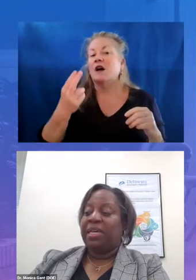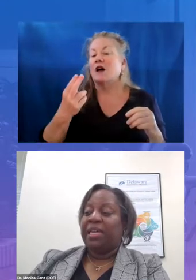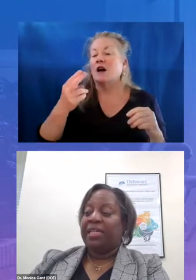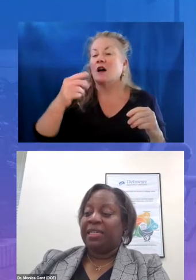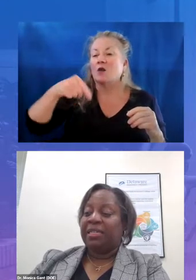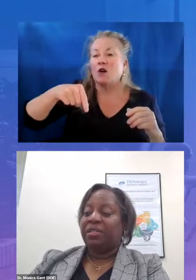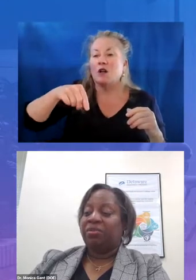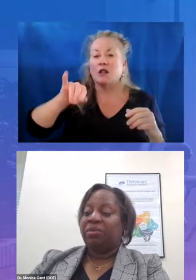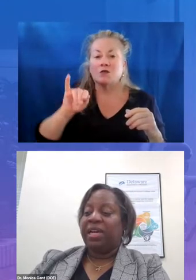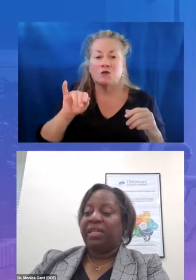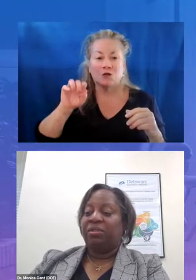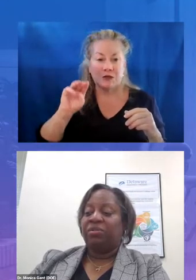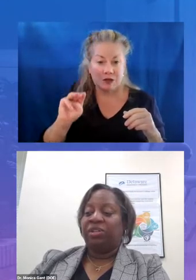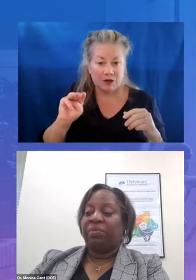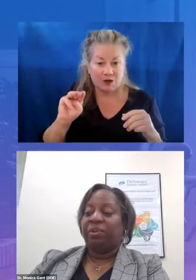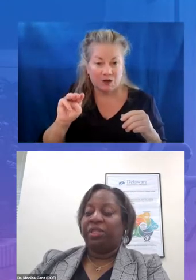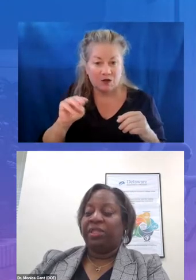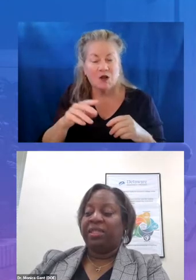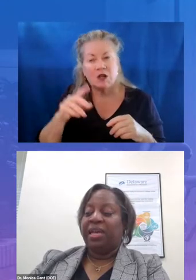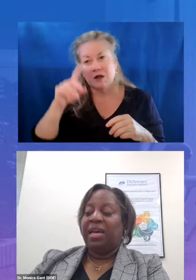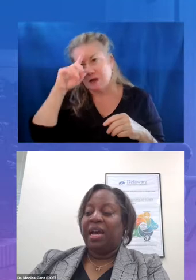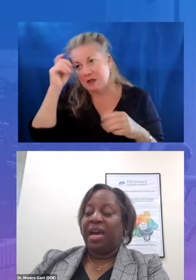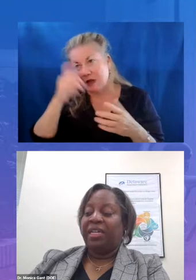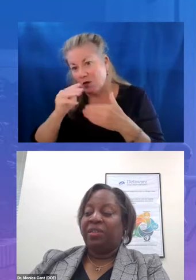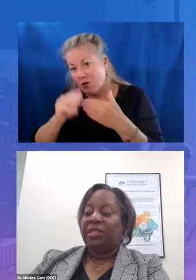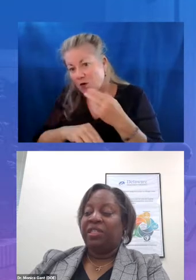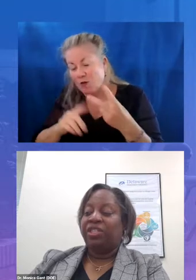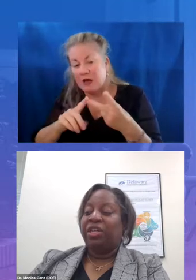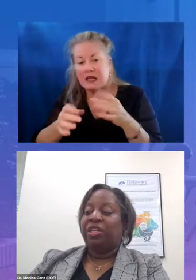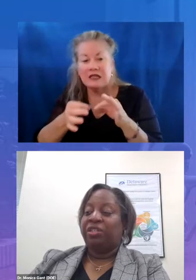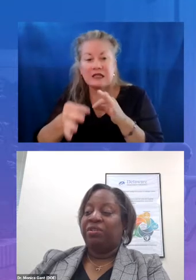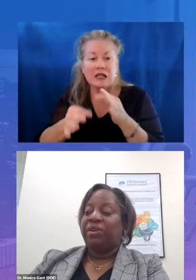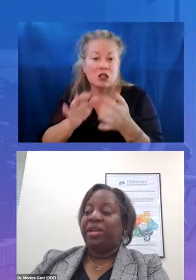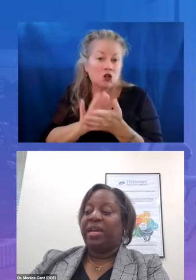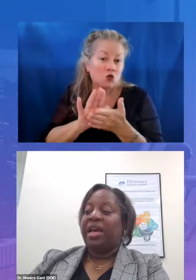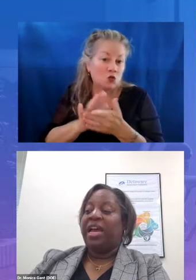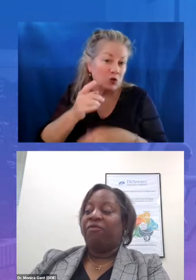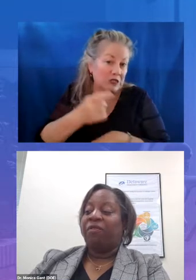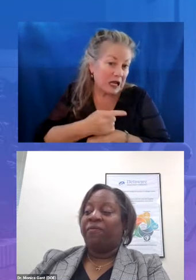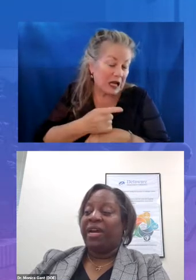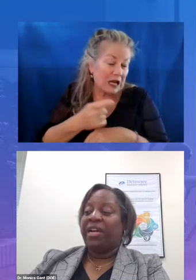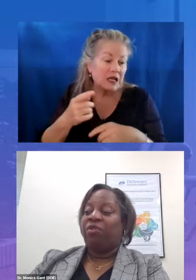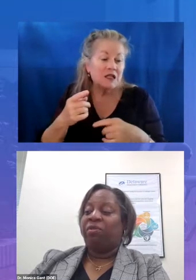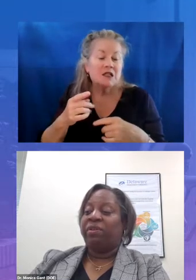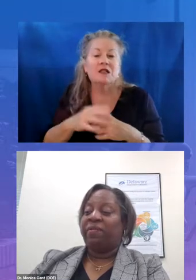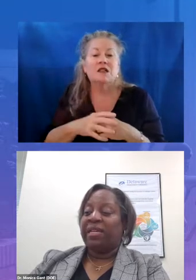extended school day and school year approaches high dosage tutoring and refining or revising